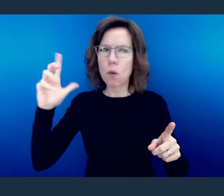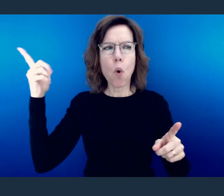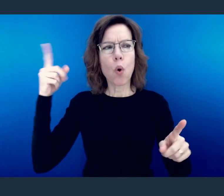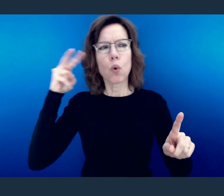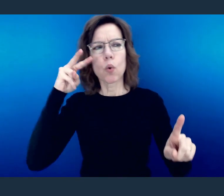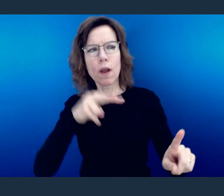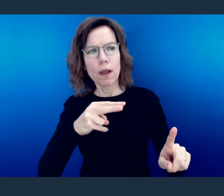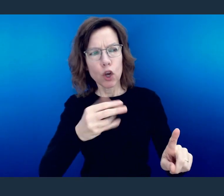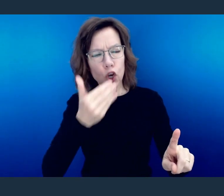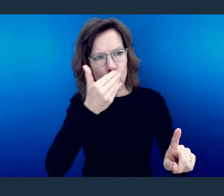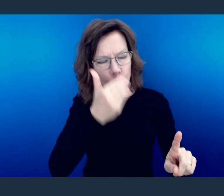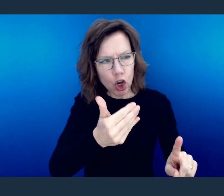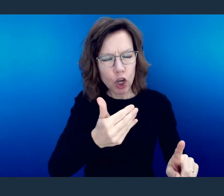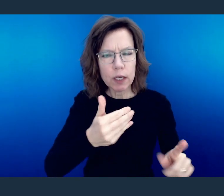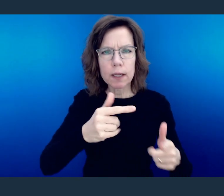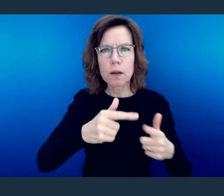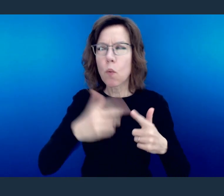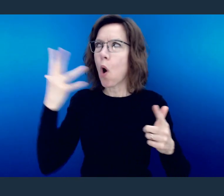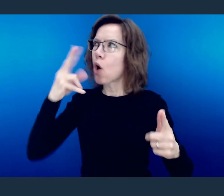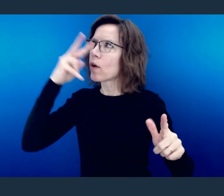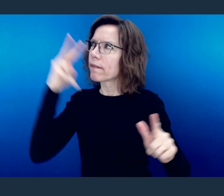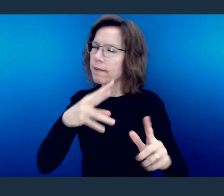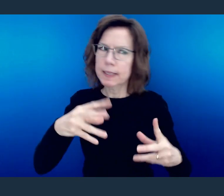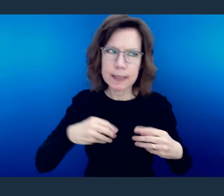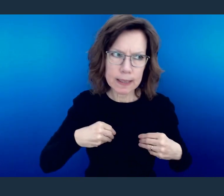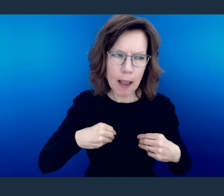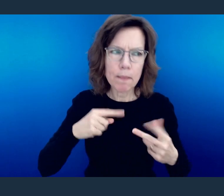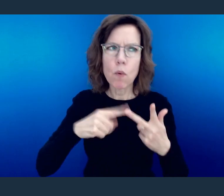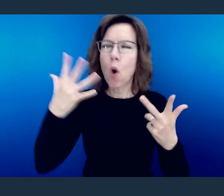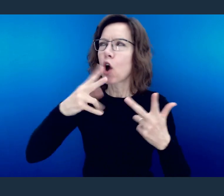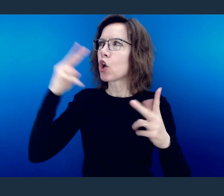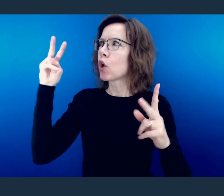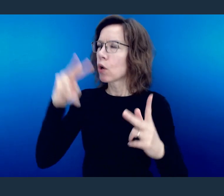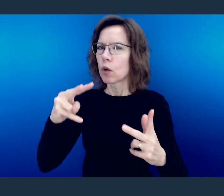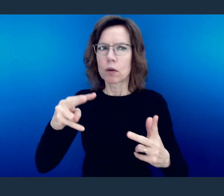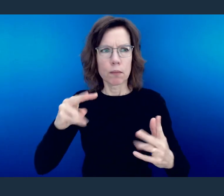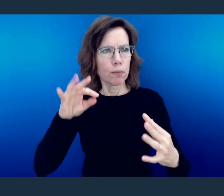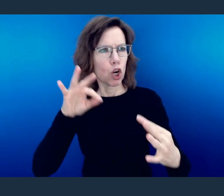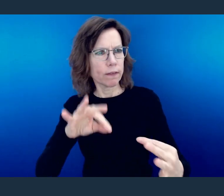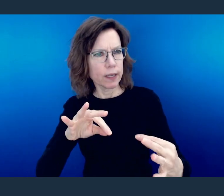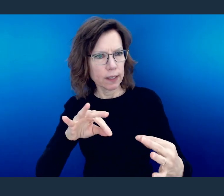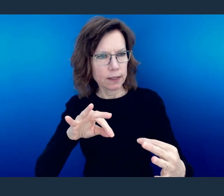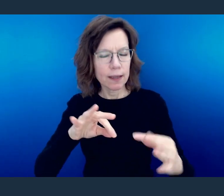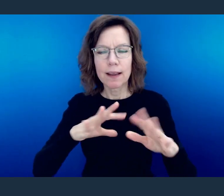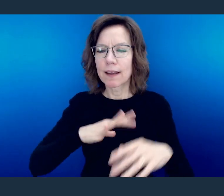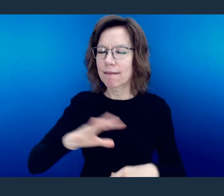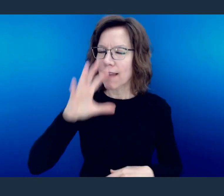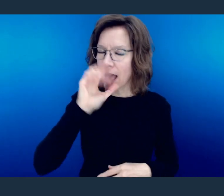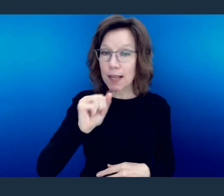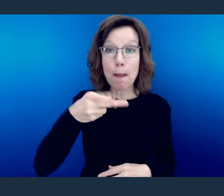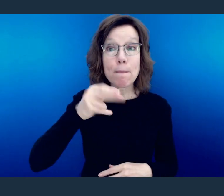and perfect." This is an interesting thing because it's here where the word play that Paul does here